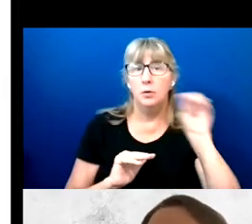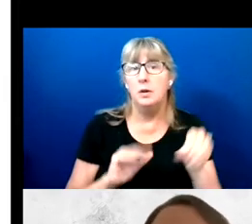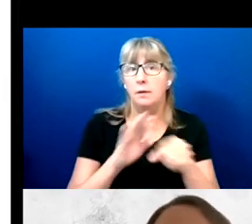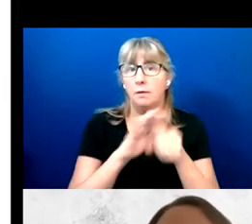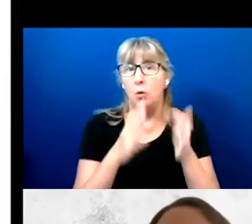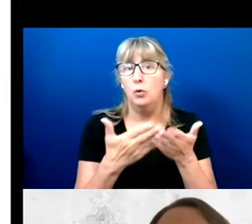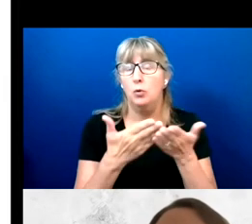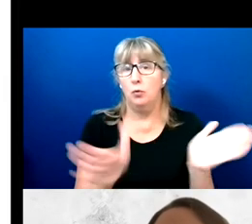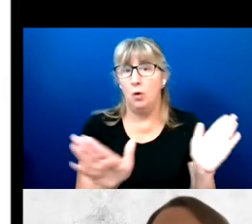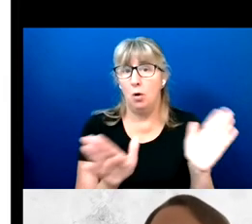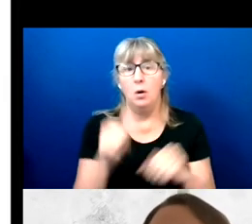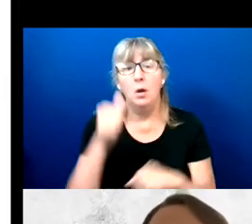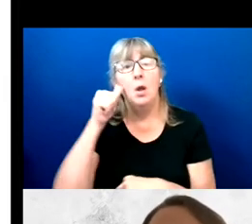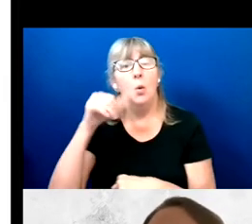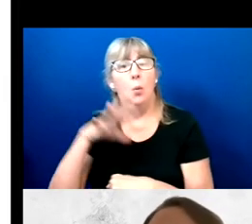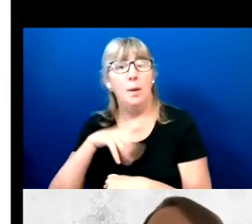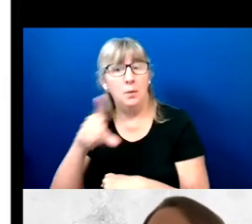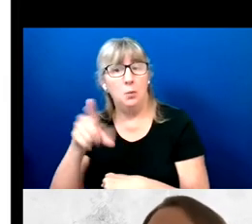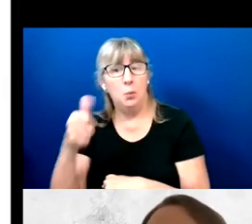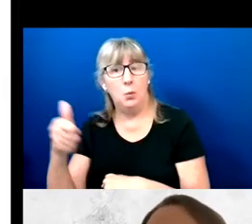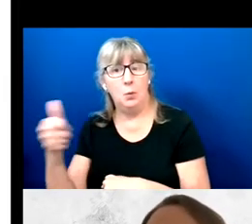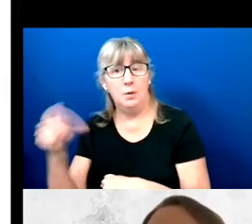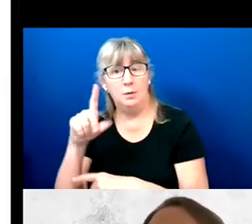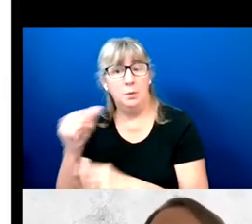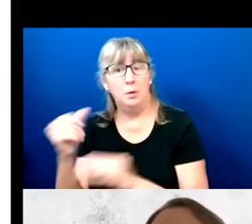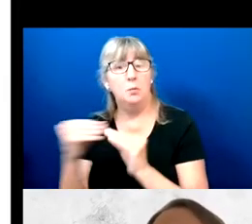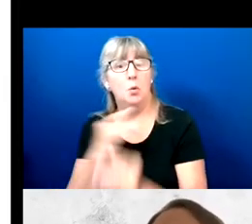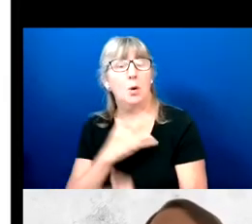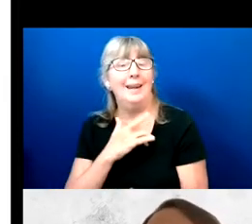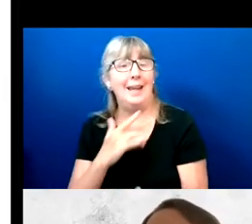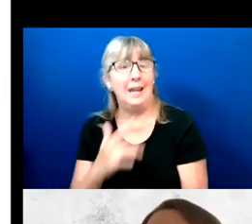Women with disabilities were bit more likely at 46%.